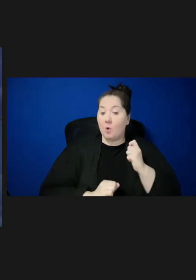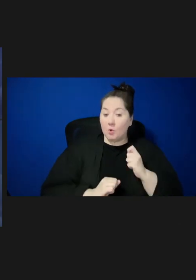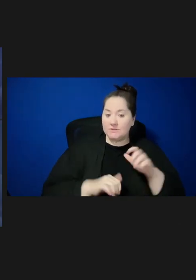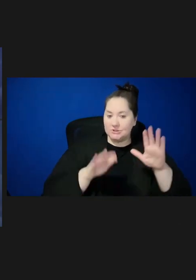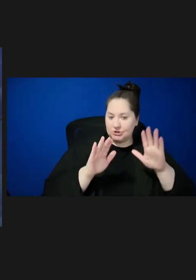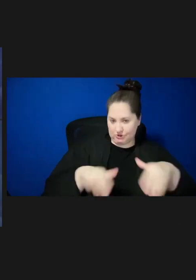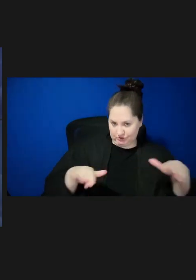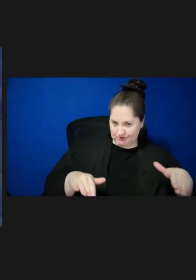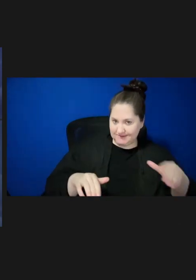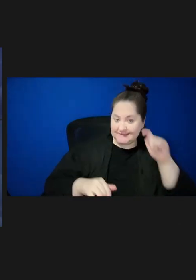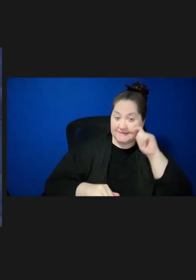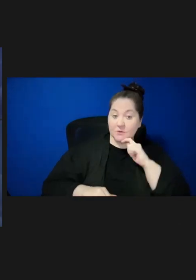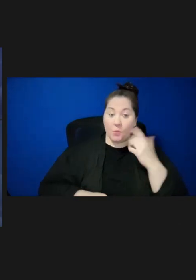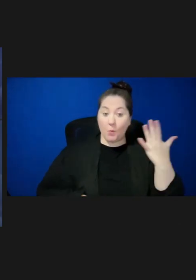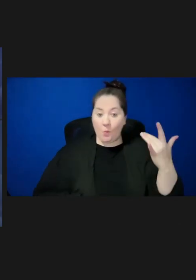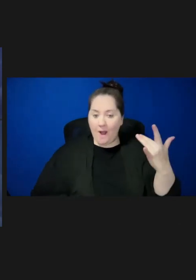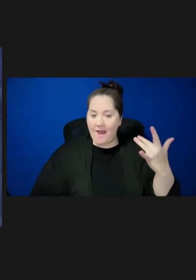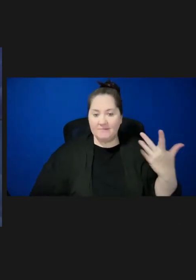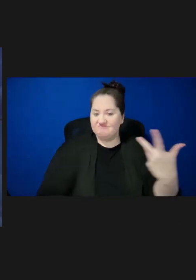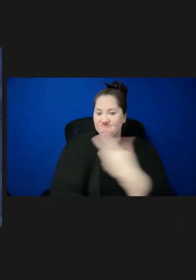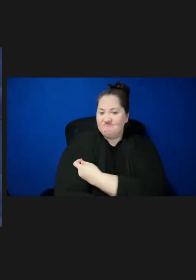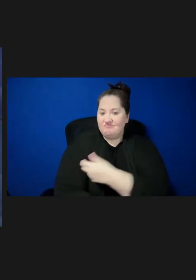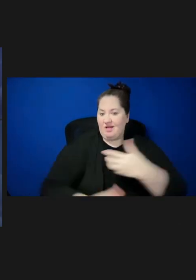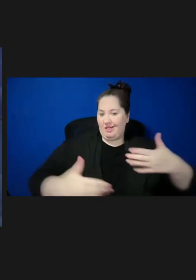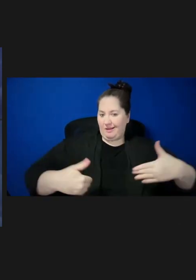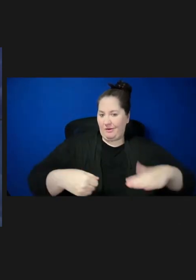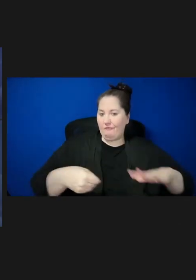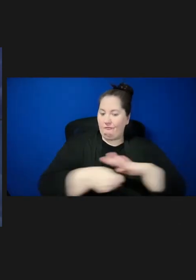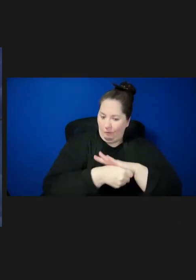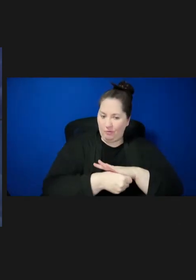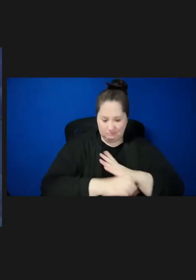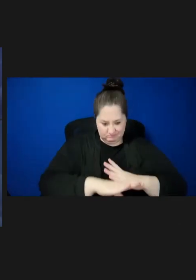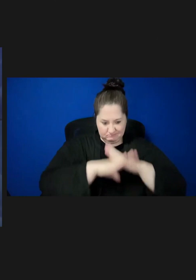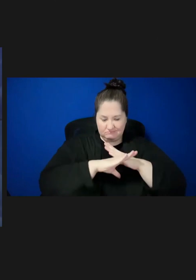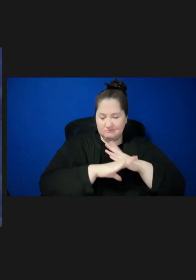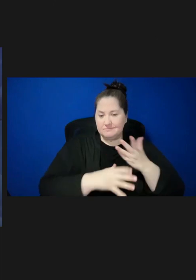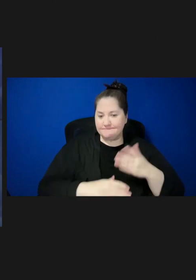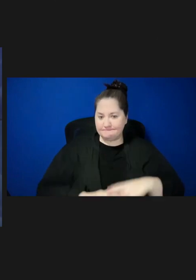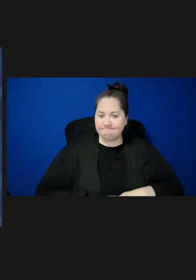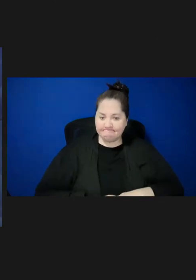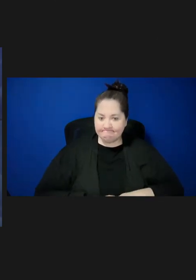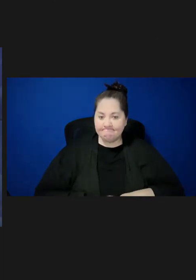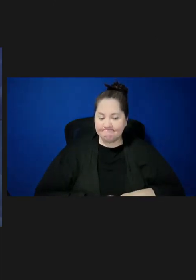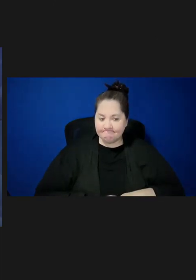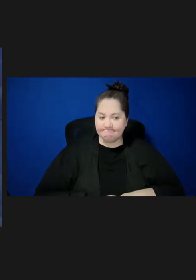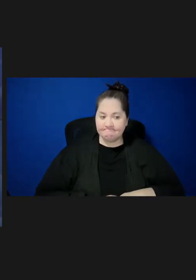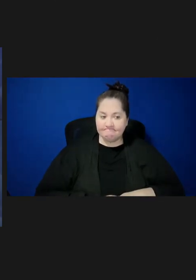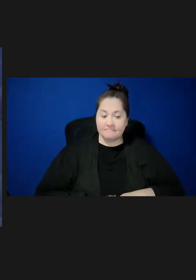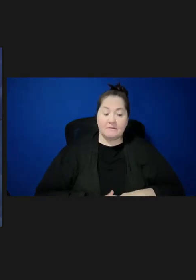who were not fully vaccinated to protect them from getting measles if exposed. As you well know,